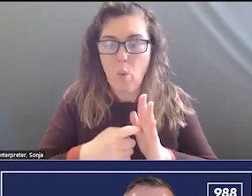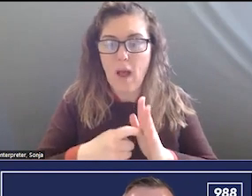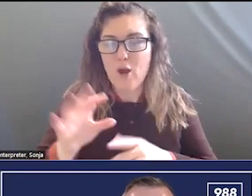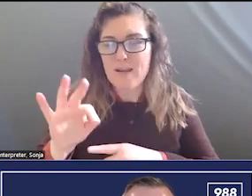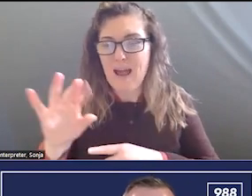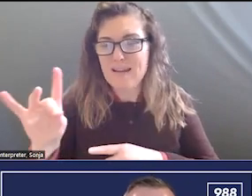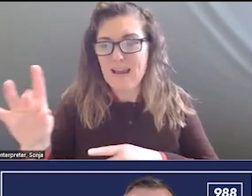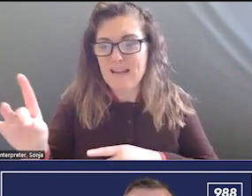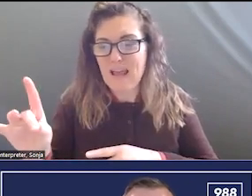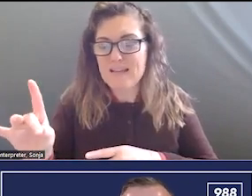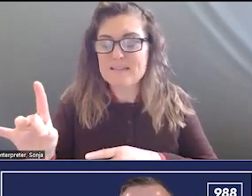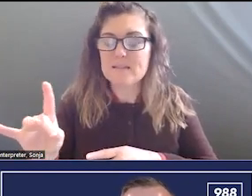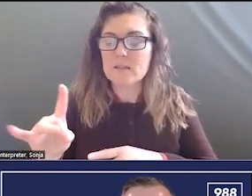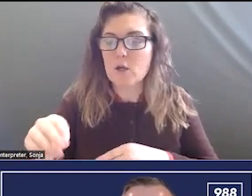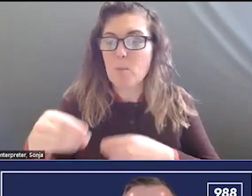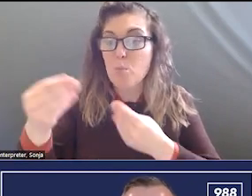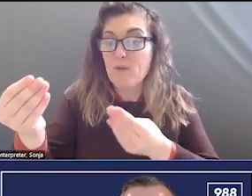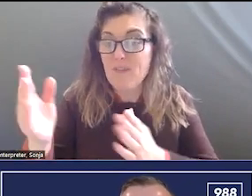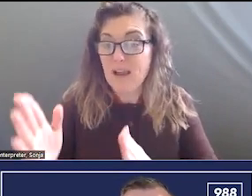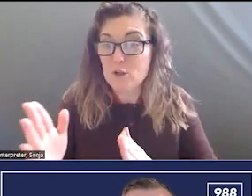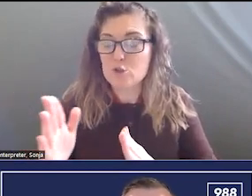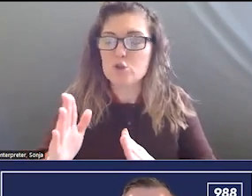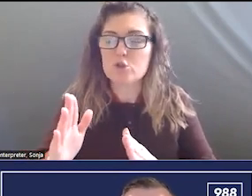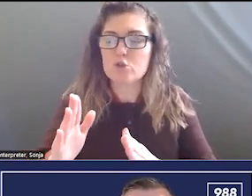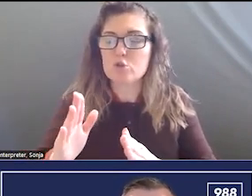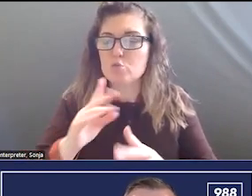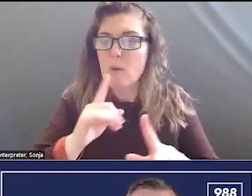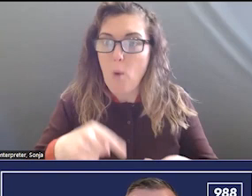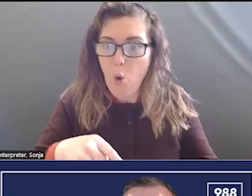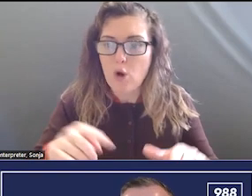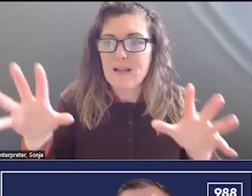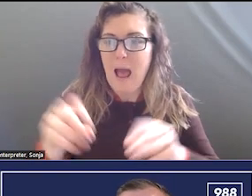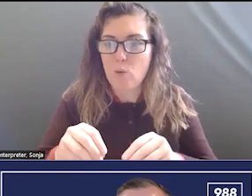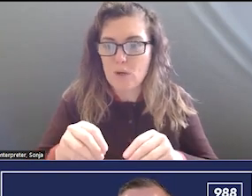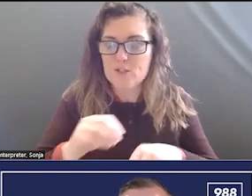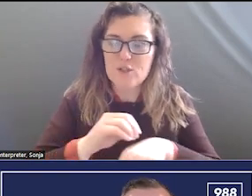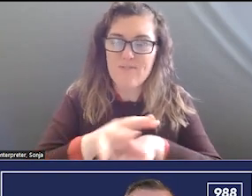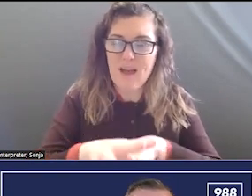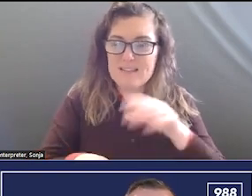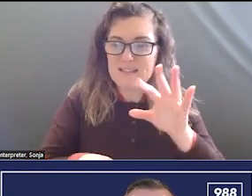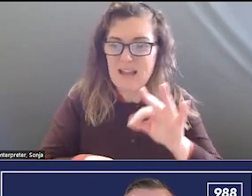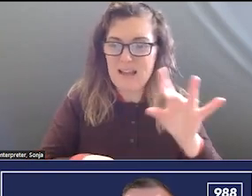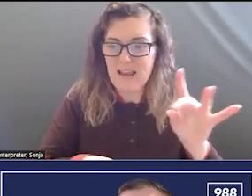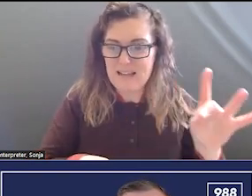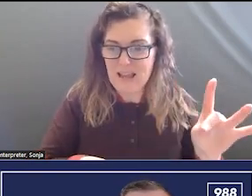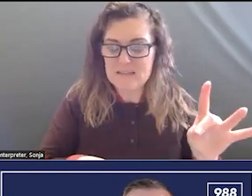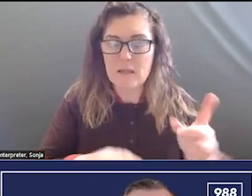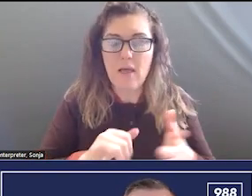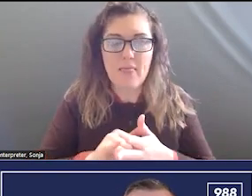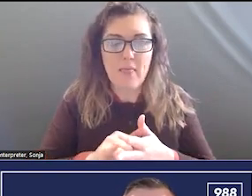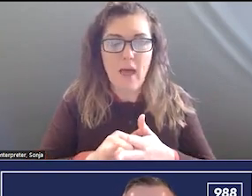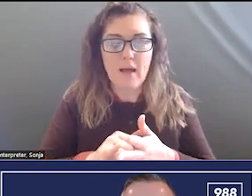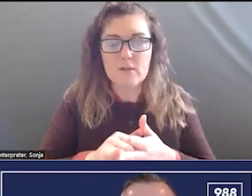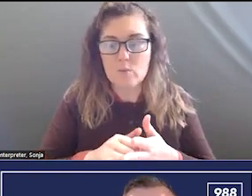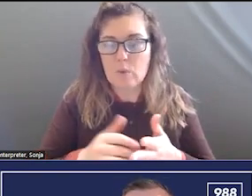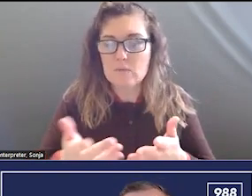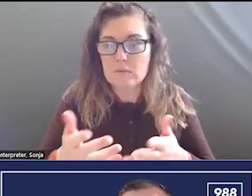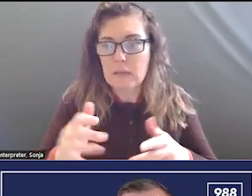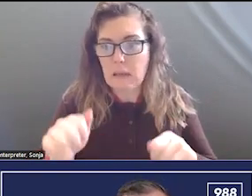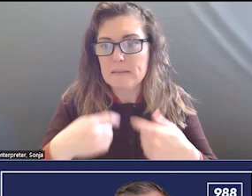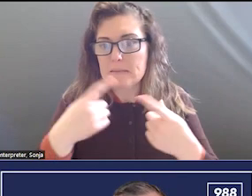OUTAGES THAT WOULD EFFECT SERVICE AND ENABLE THE PUBLIC TO